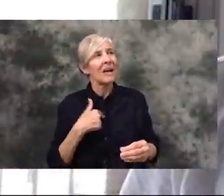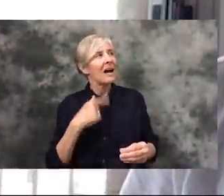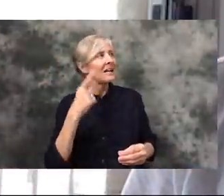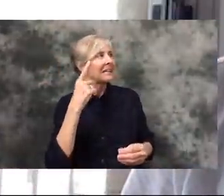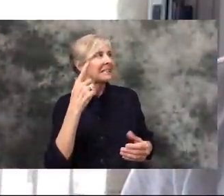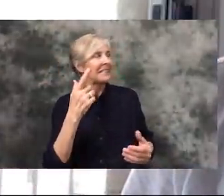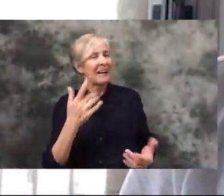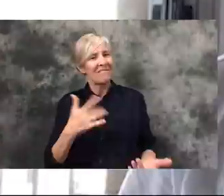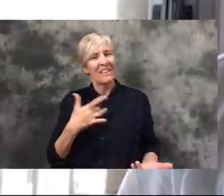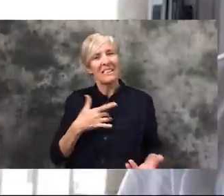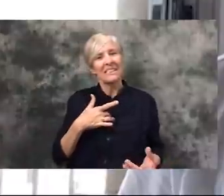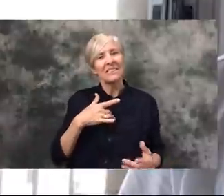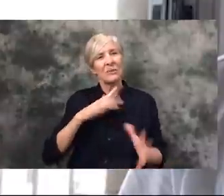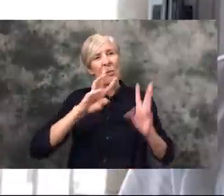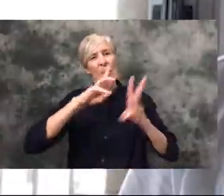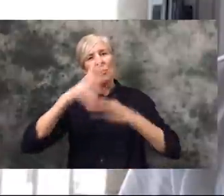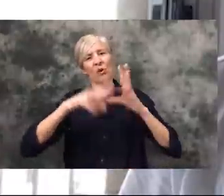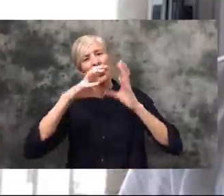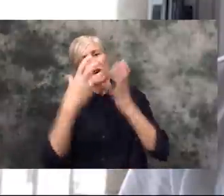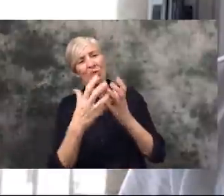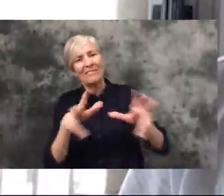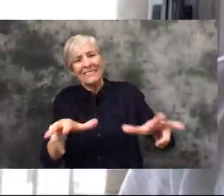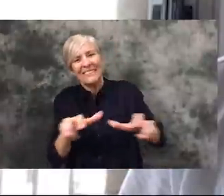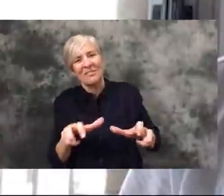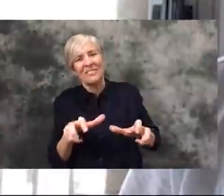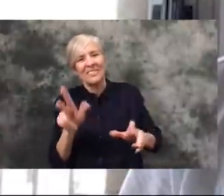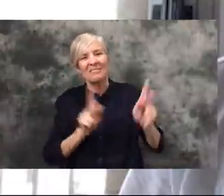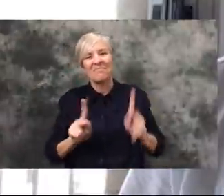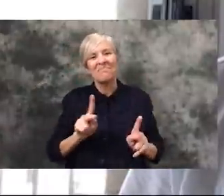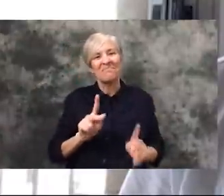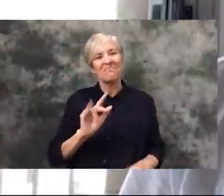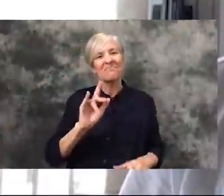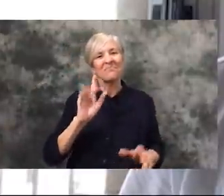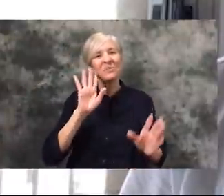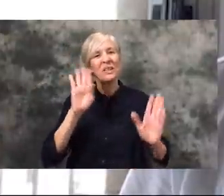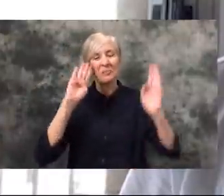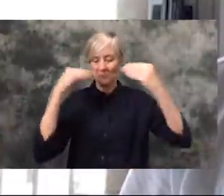selfish time in the world as well. And we kind of are... everyone's just very